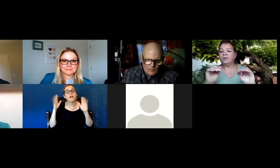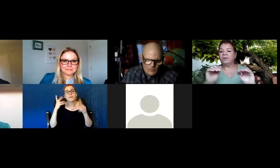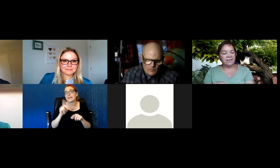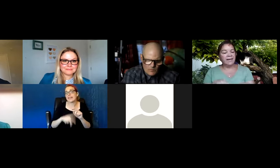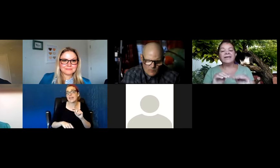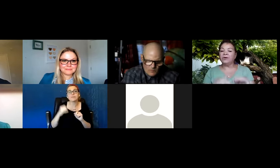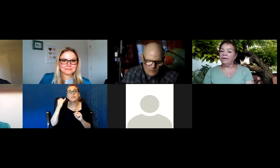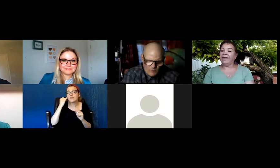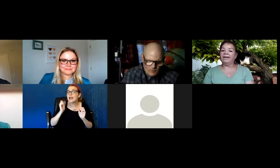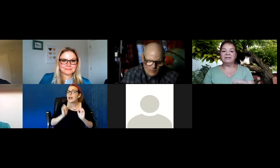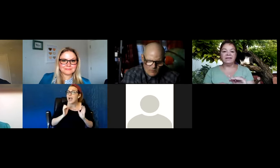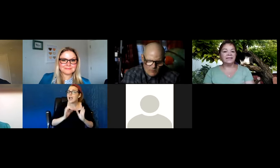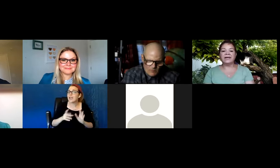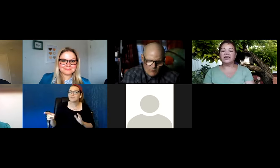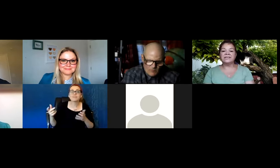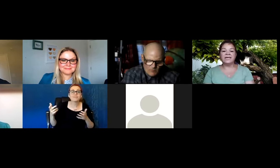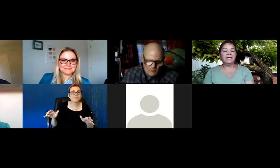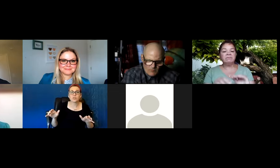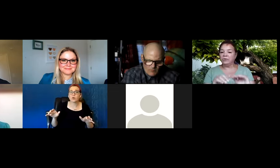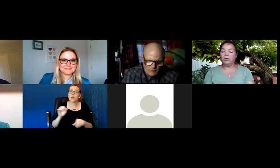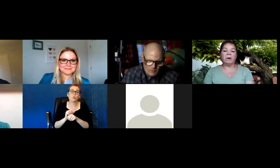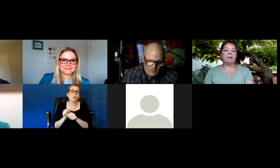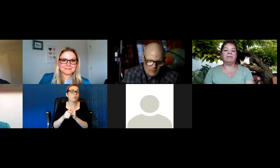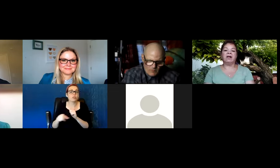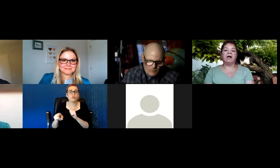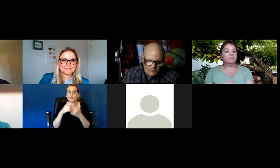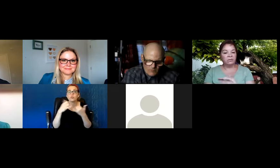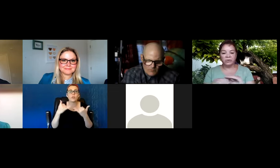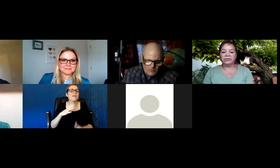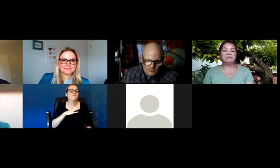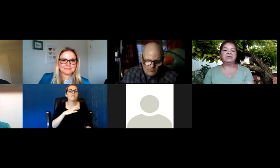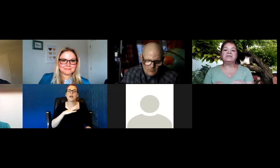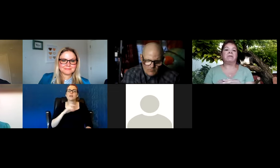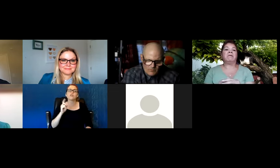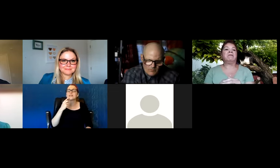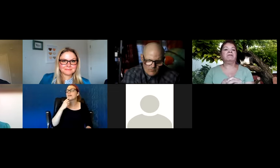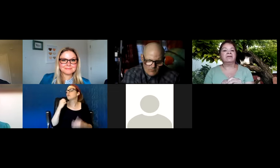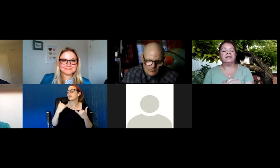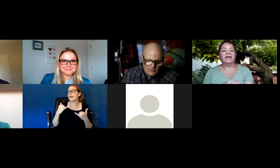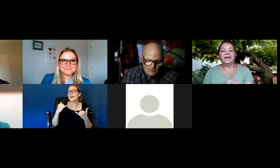We need to say it's okay. Today's not a good day no problem at all. We'll deal with it tomorrow